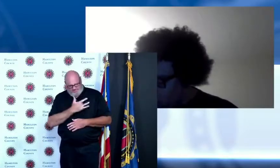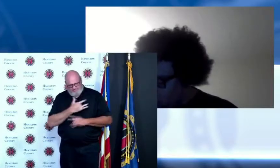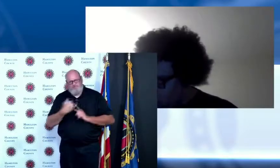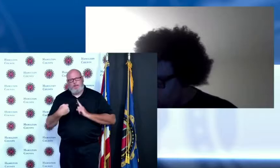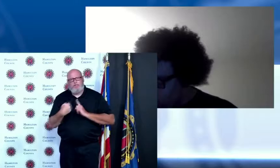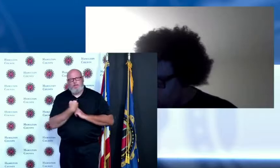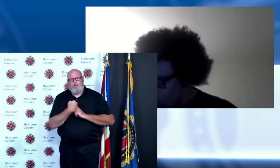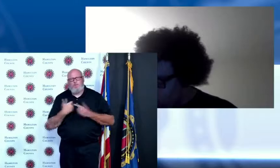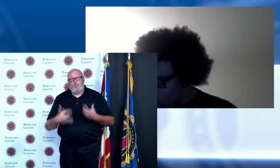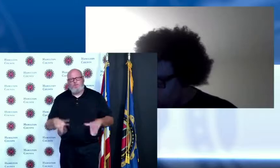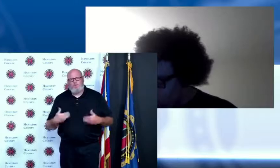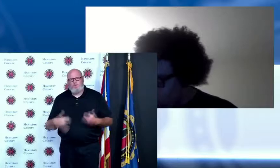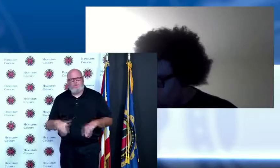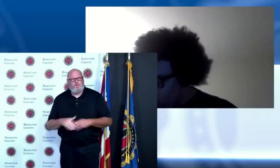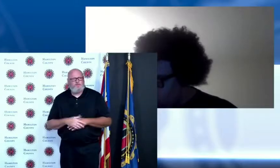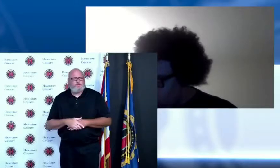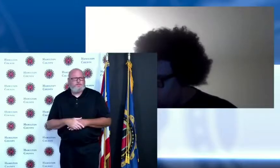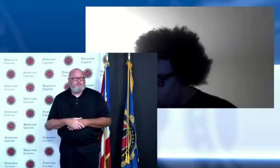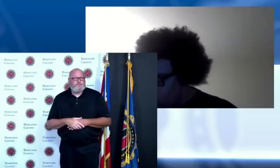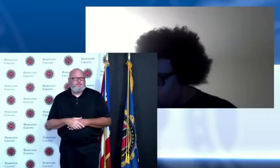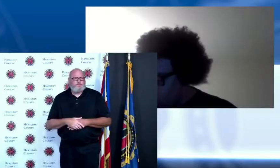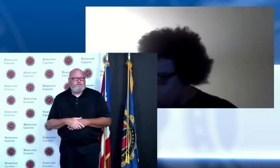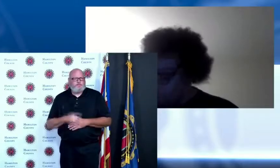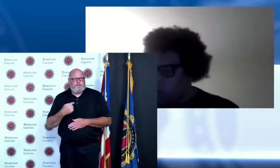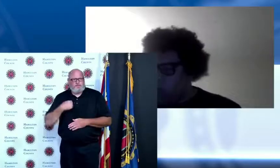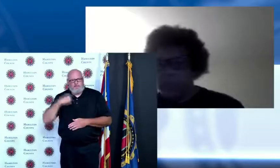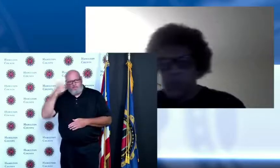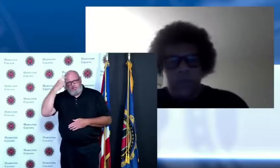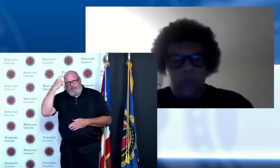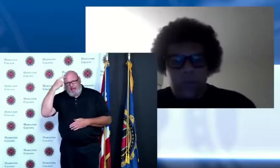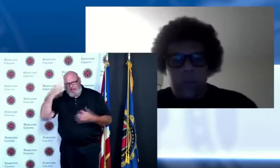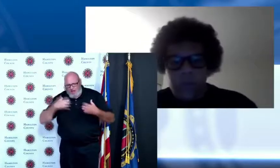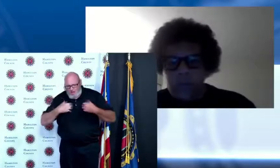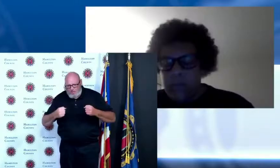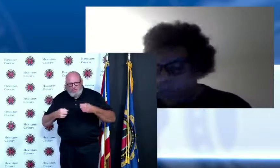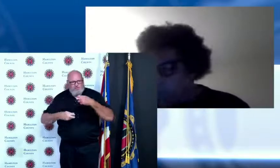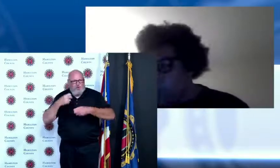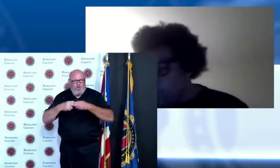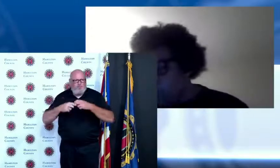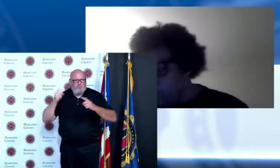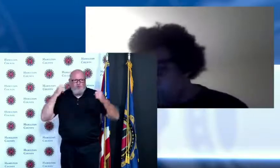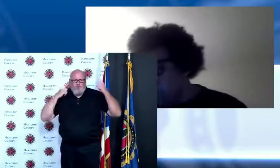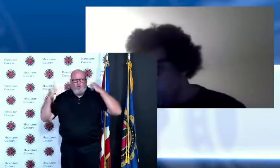and the mental toll I heard a lot about mental health during this time in the mental health toll